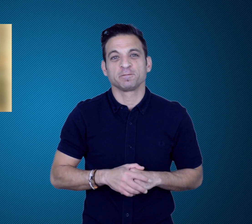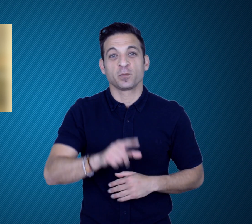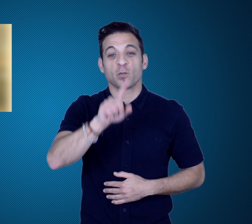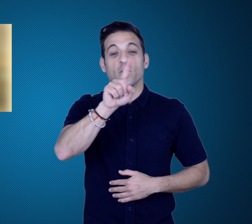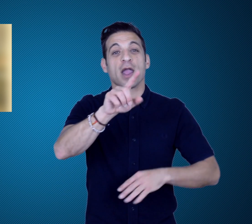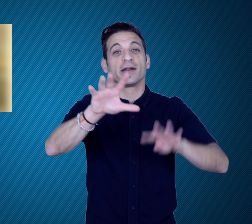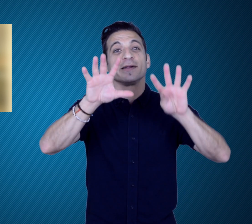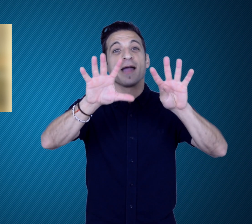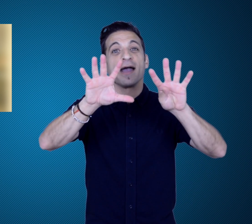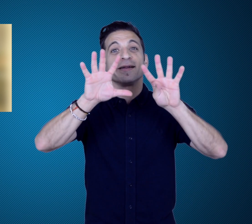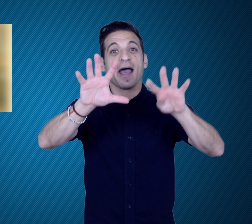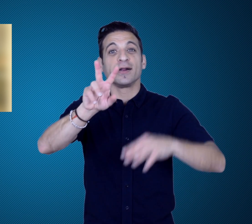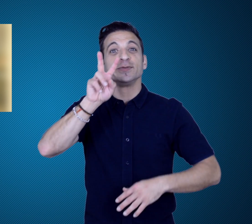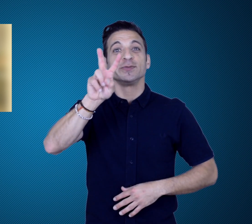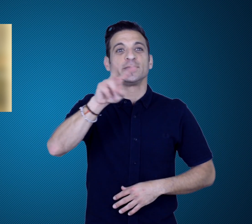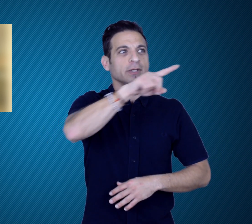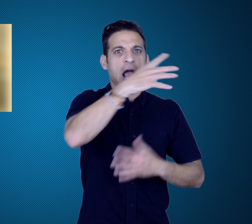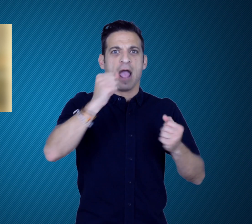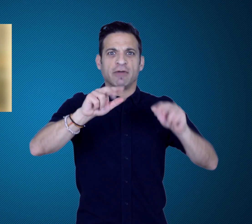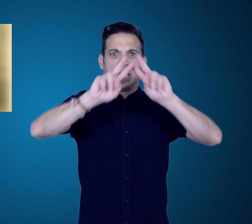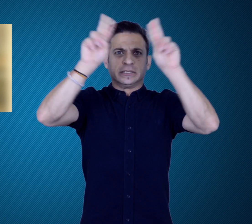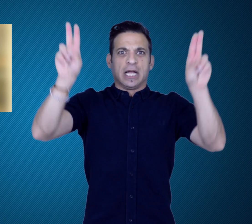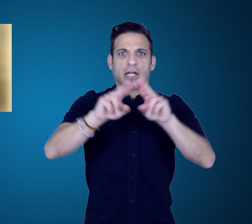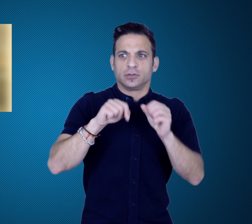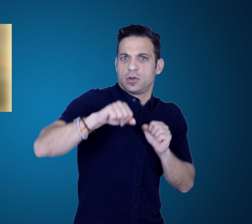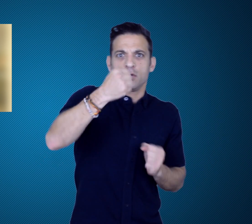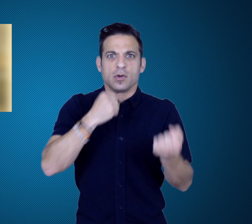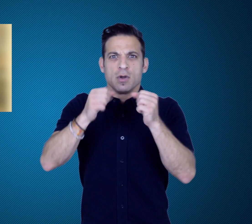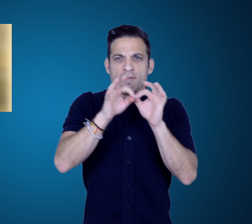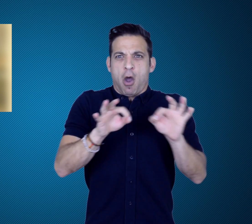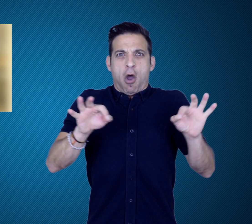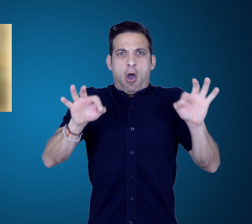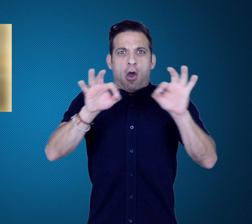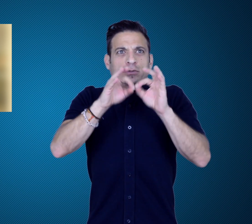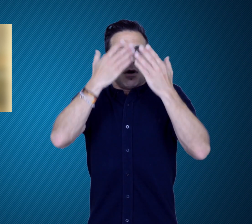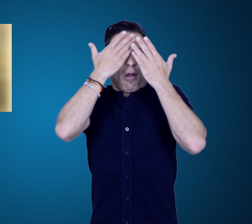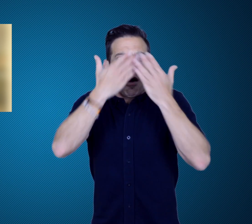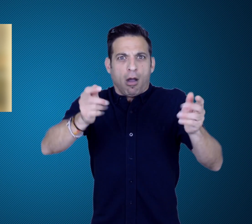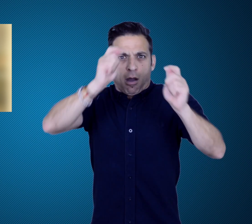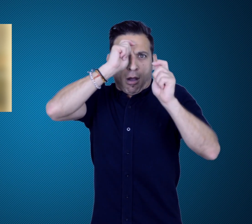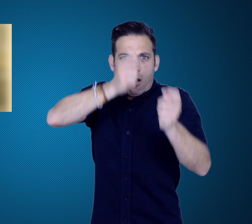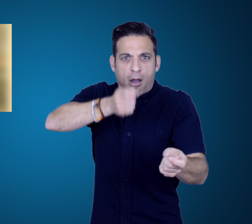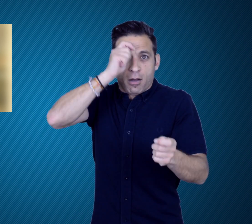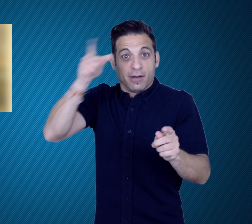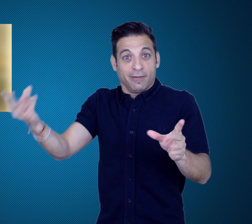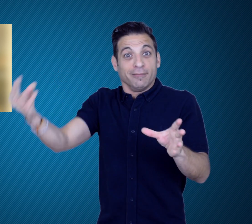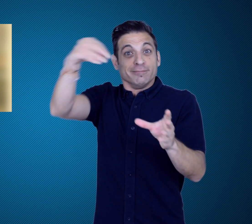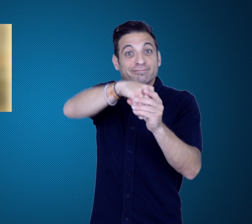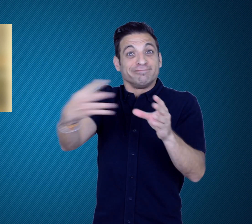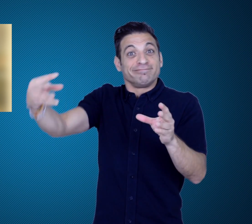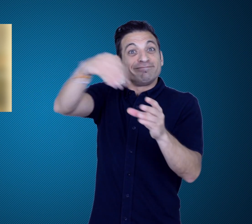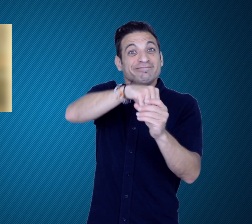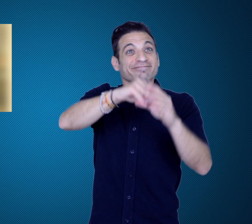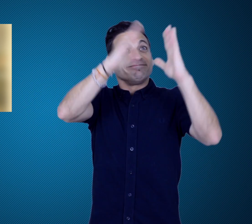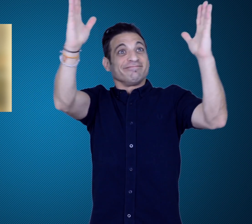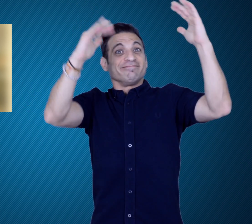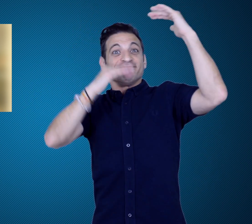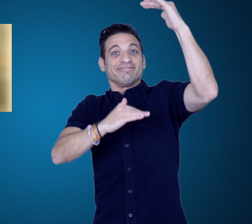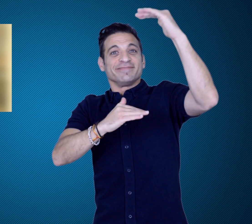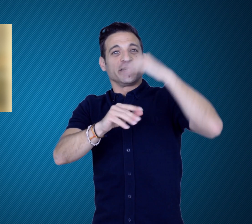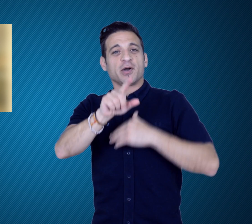to the International Boxing Hall of Fame -